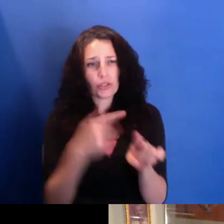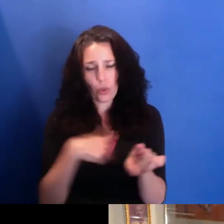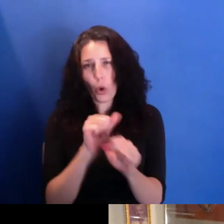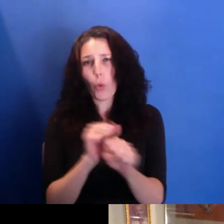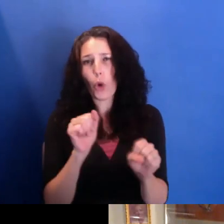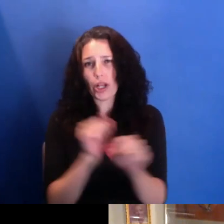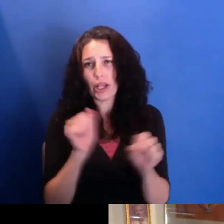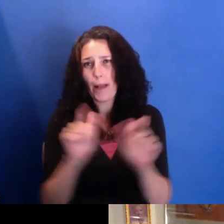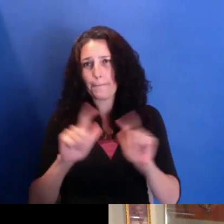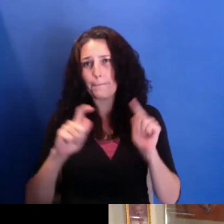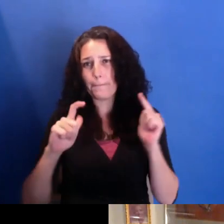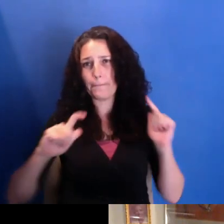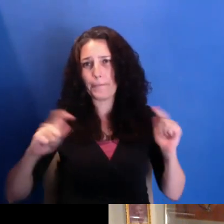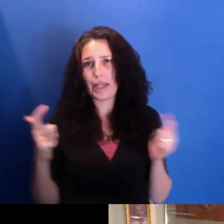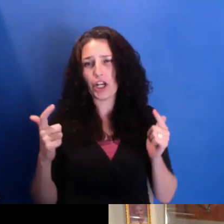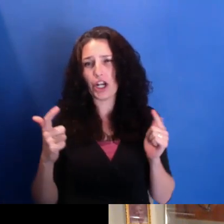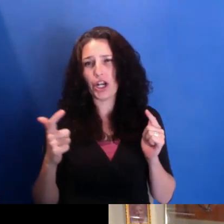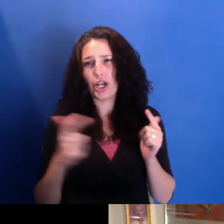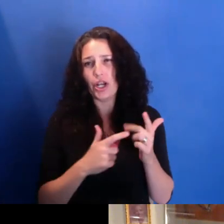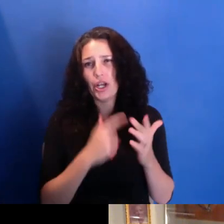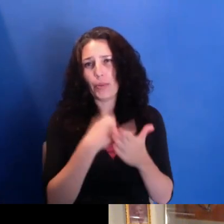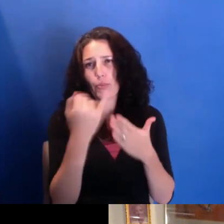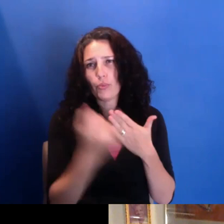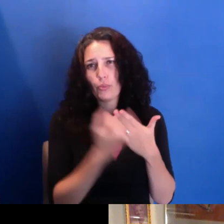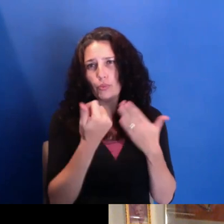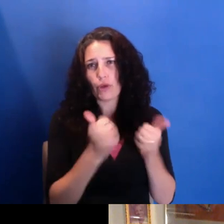to re-contextualize Lene Lanape Hocking,